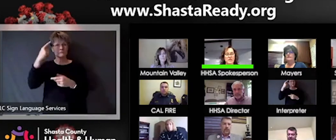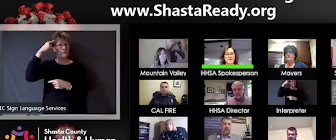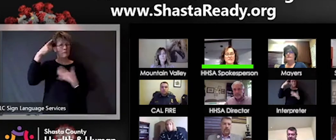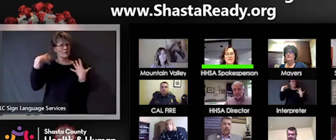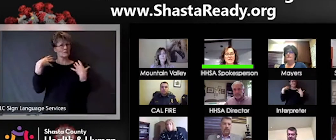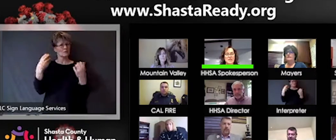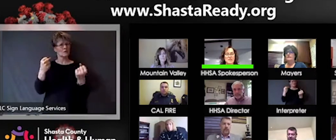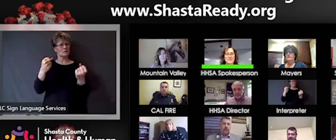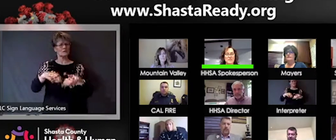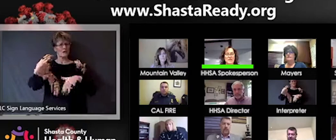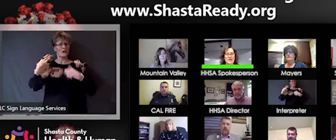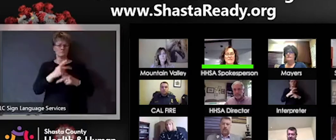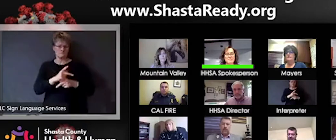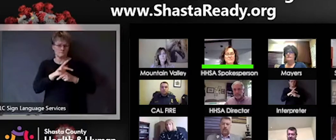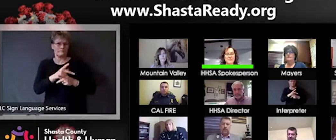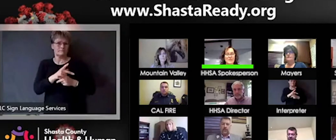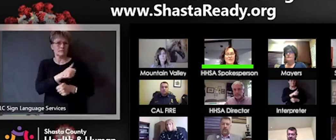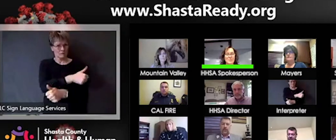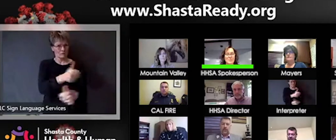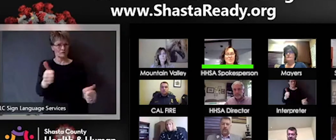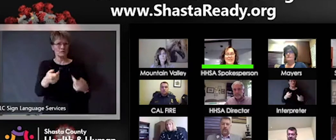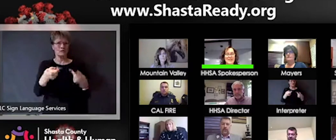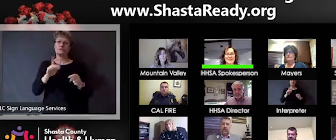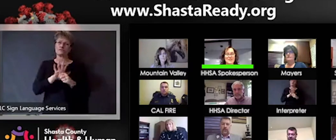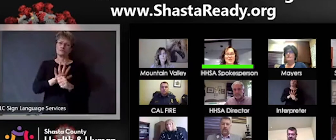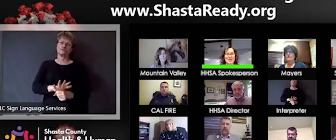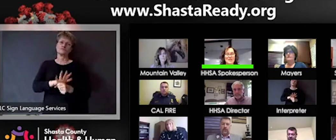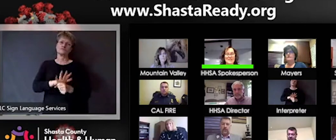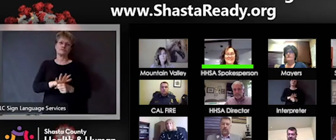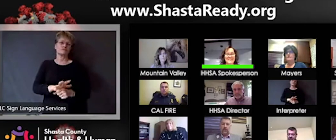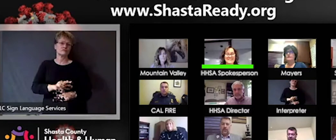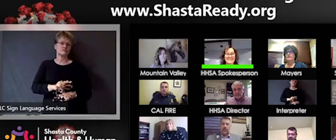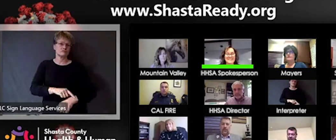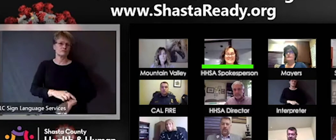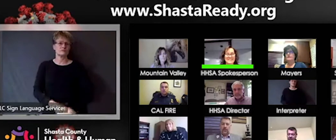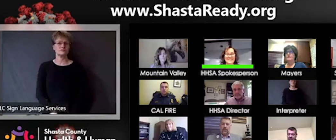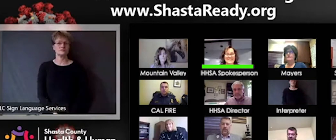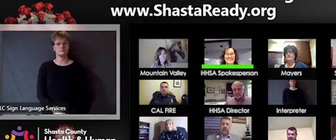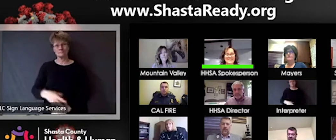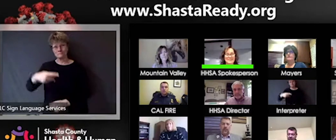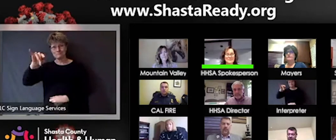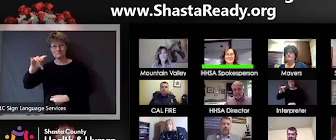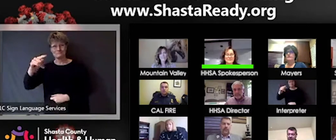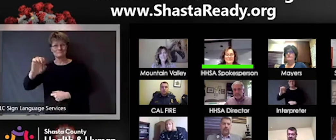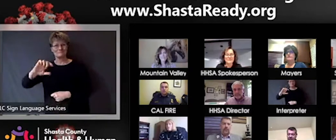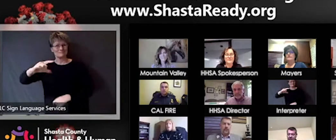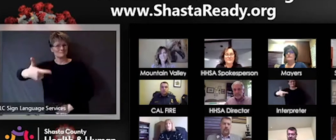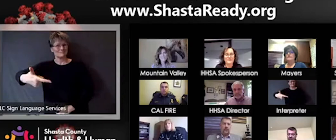ourselves during this stressful time. Paige you're on...